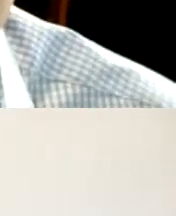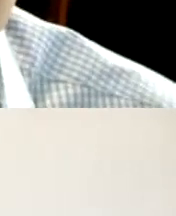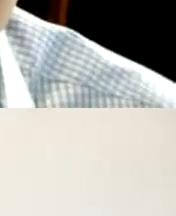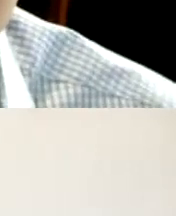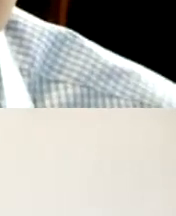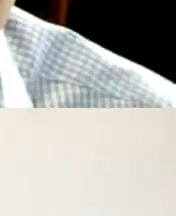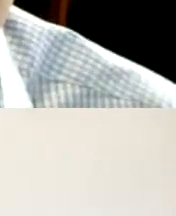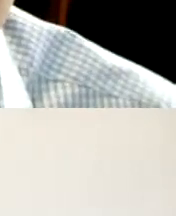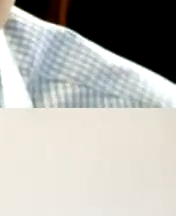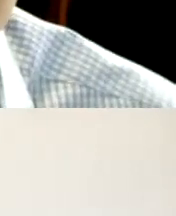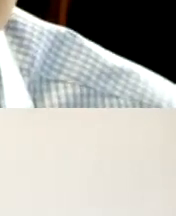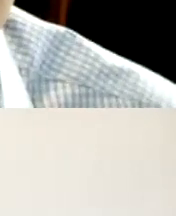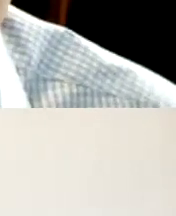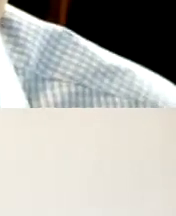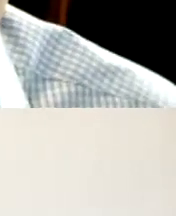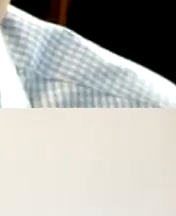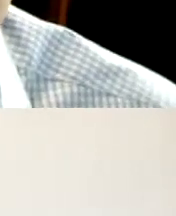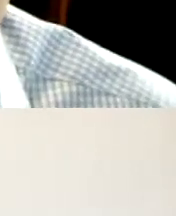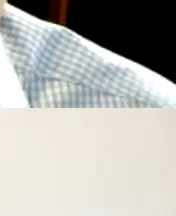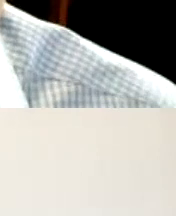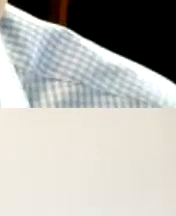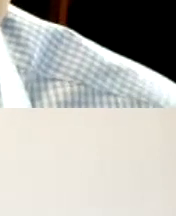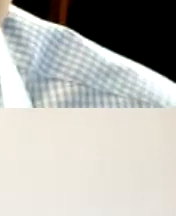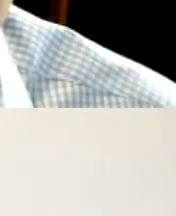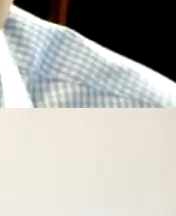Club in the lower right side of your screen and choose the language in which you like to